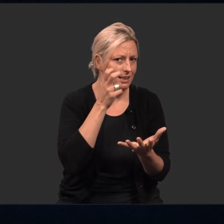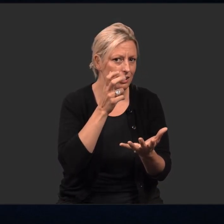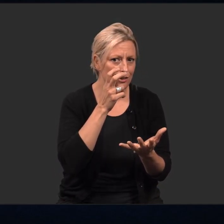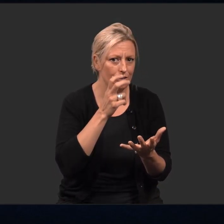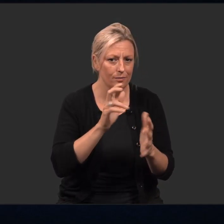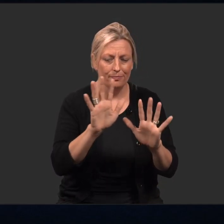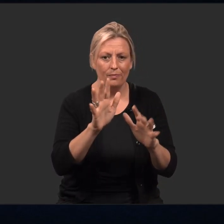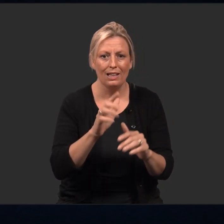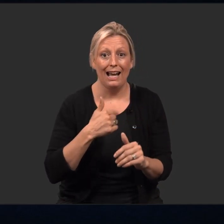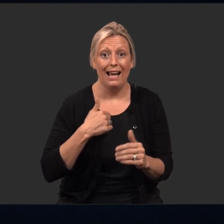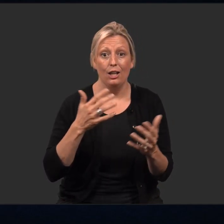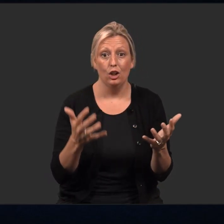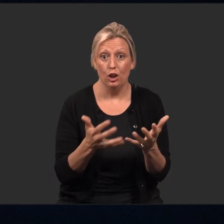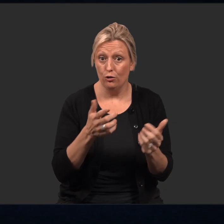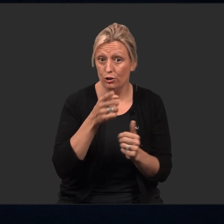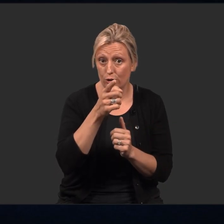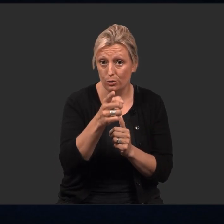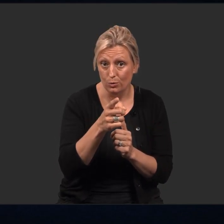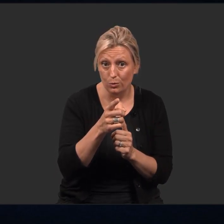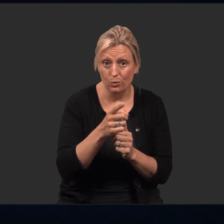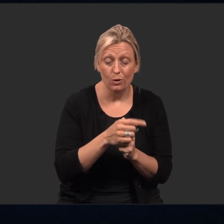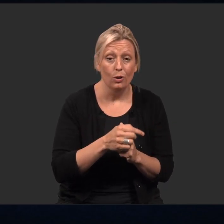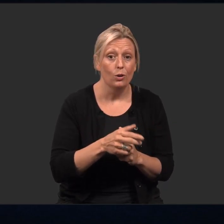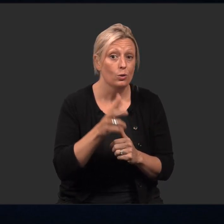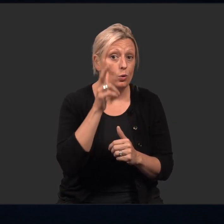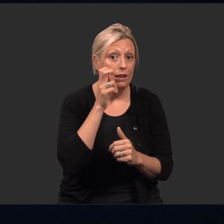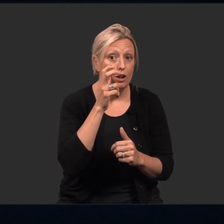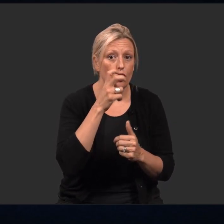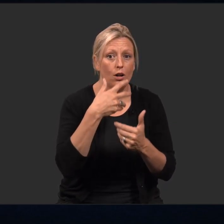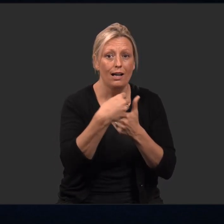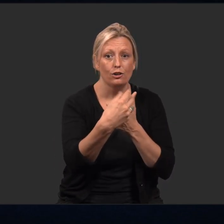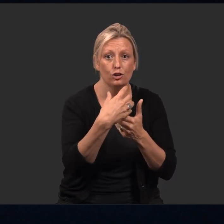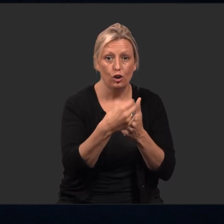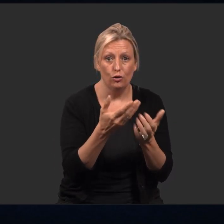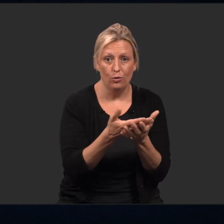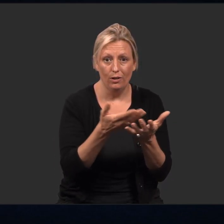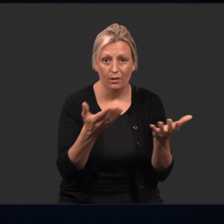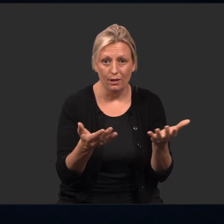or hear--I encourage you to listen for external things.